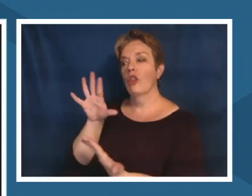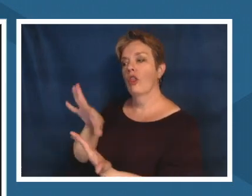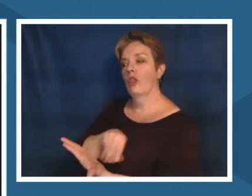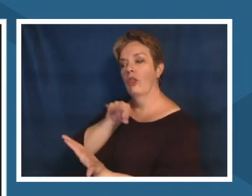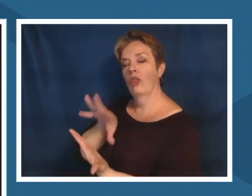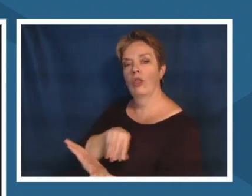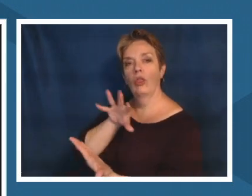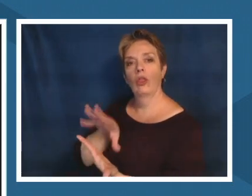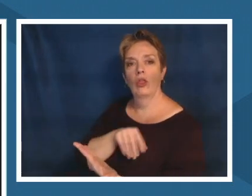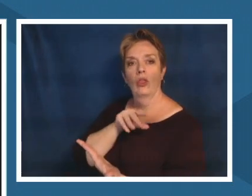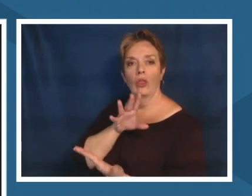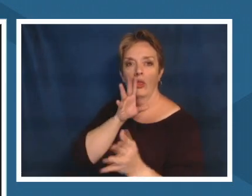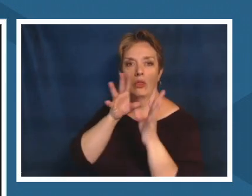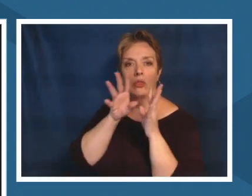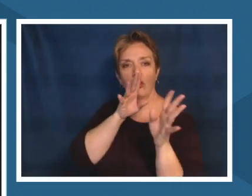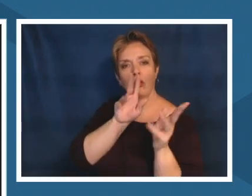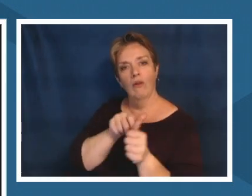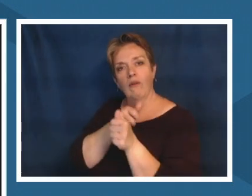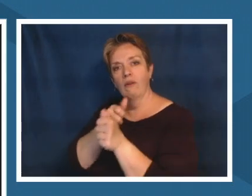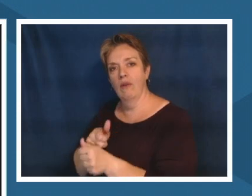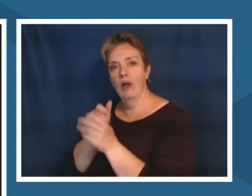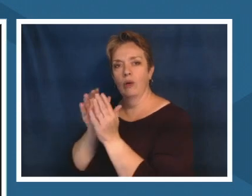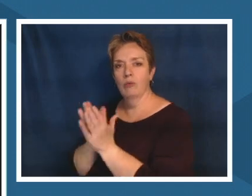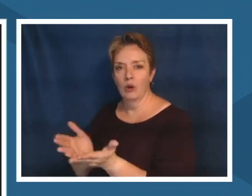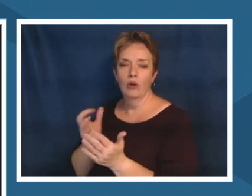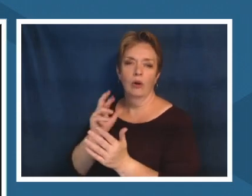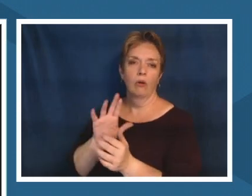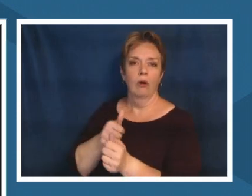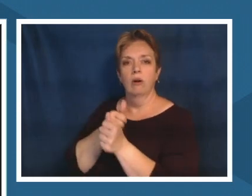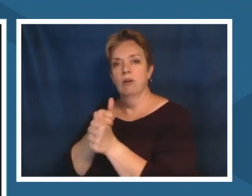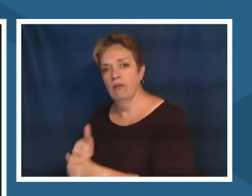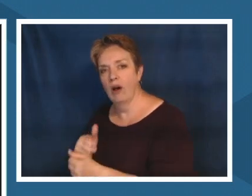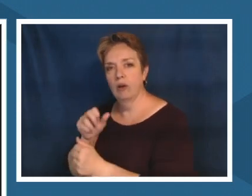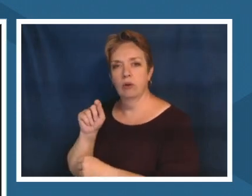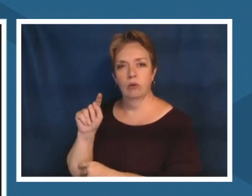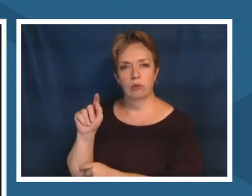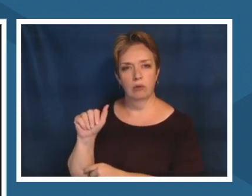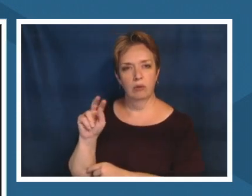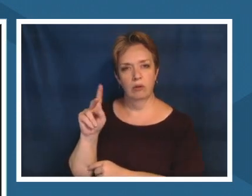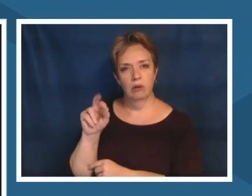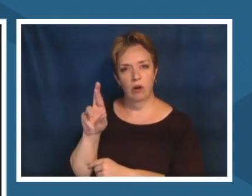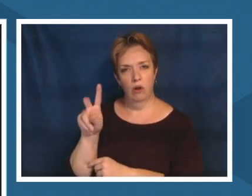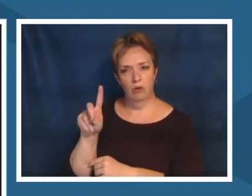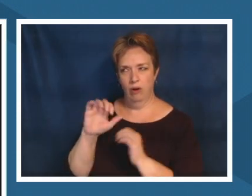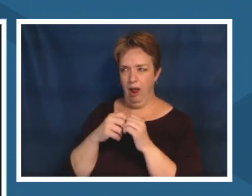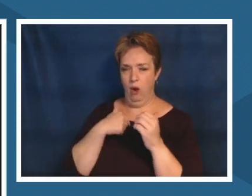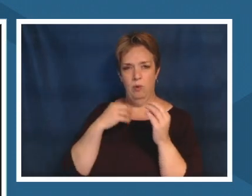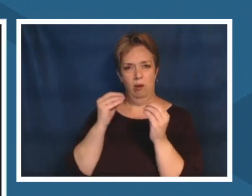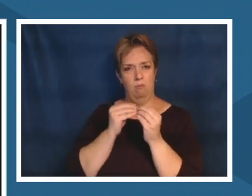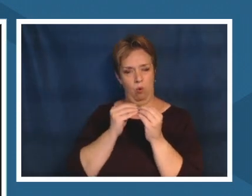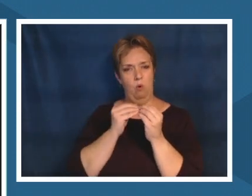or or state standards um autumn